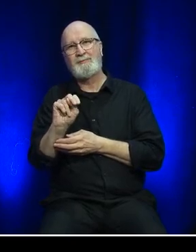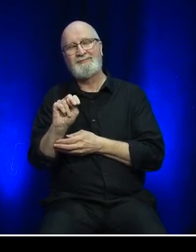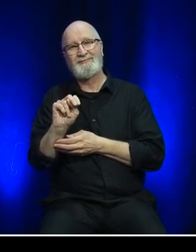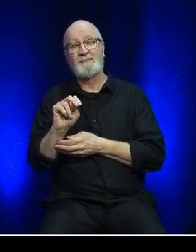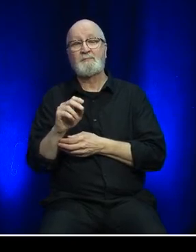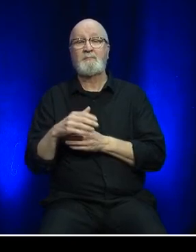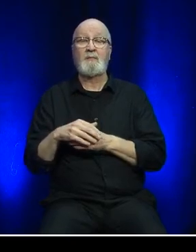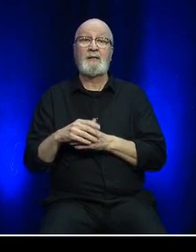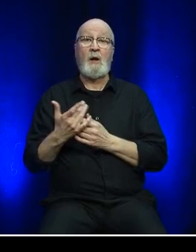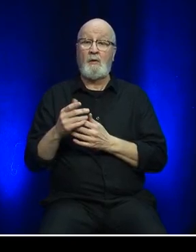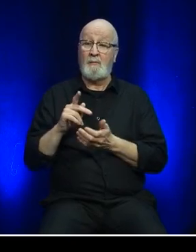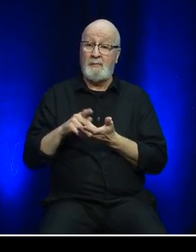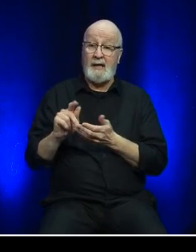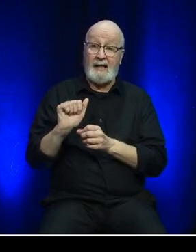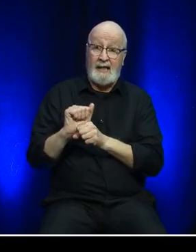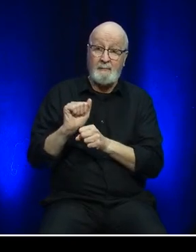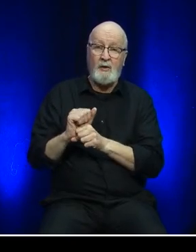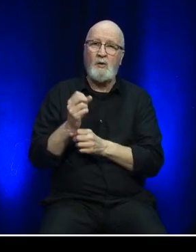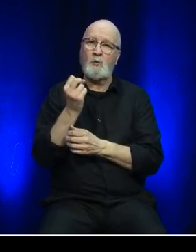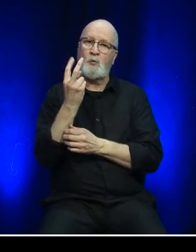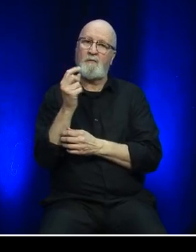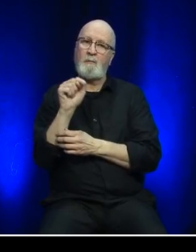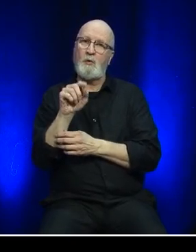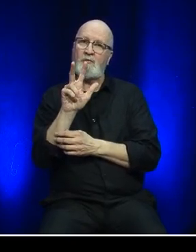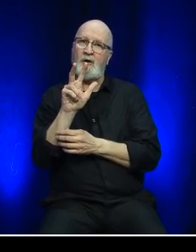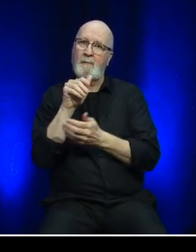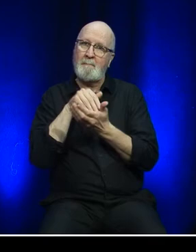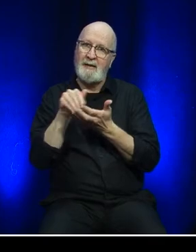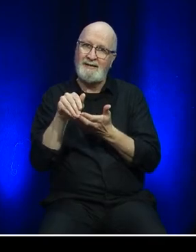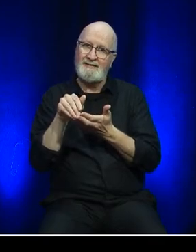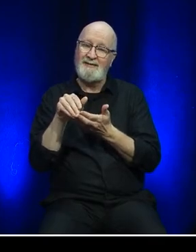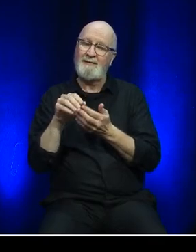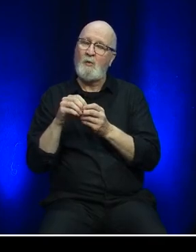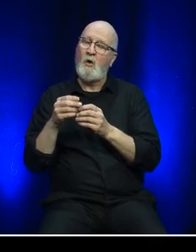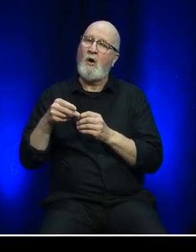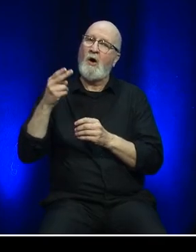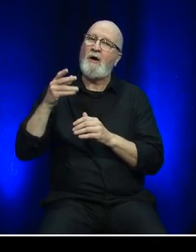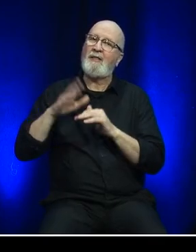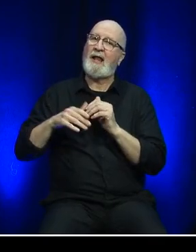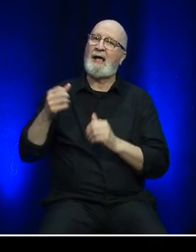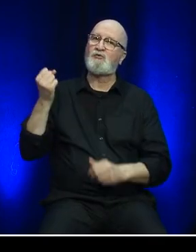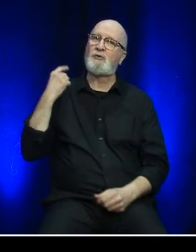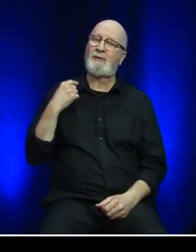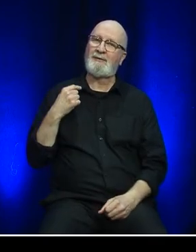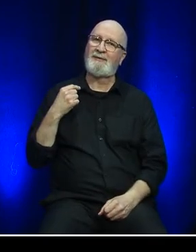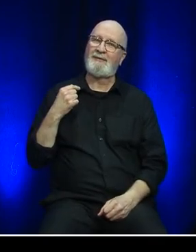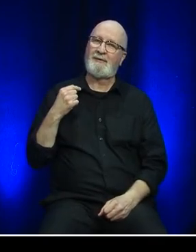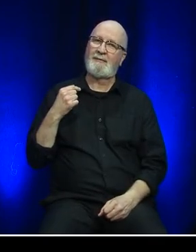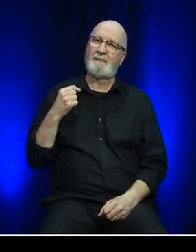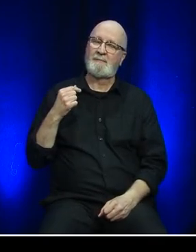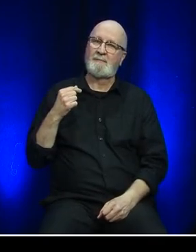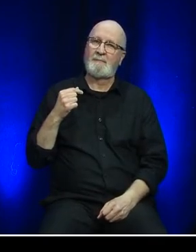Labour costs were $12.3 million higher compared to the previous fiscal year.